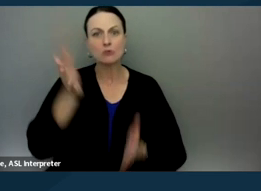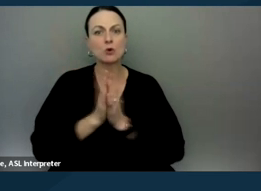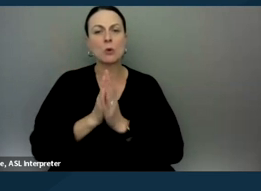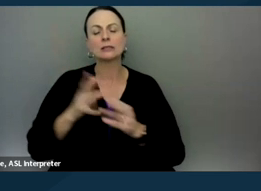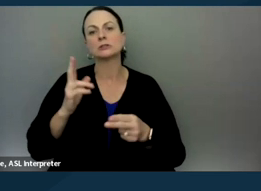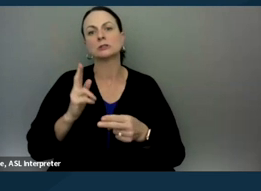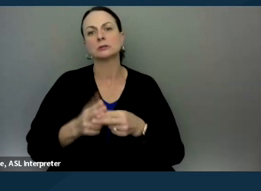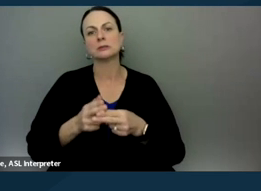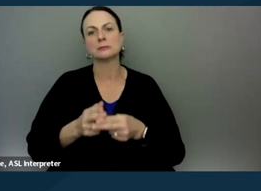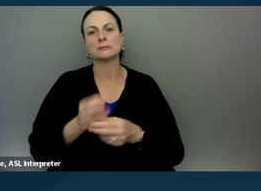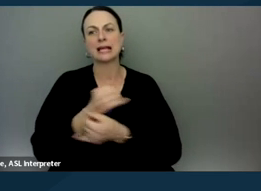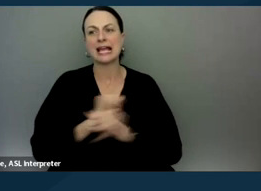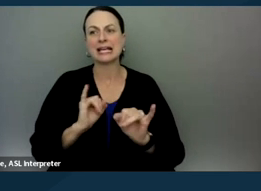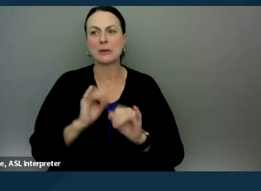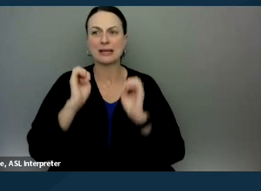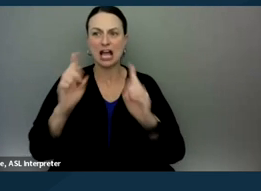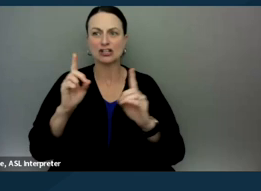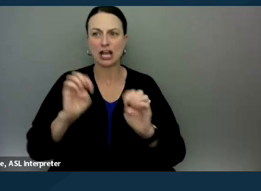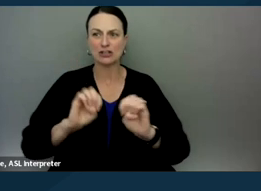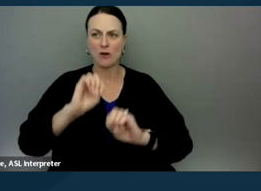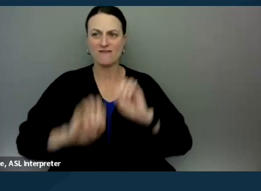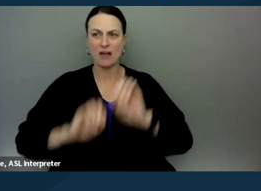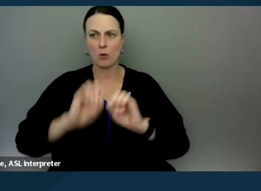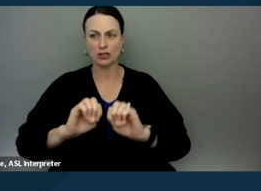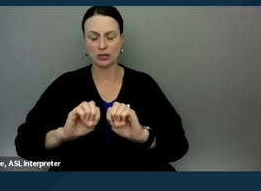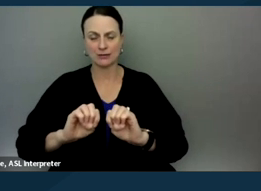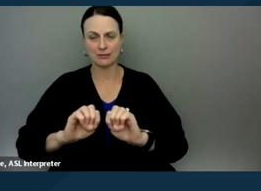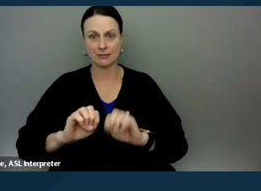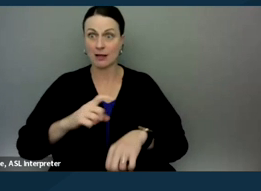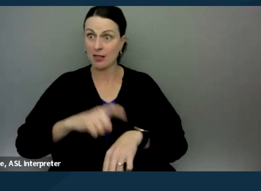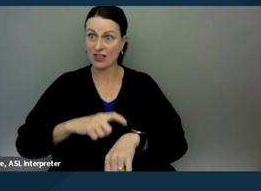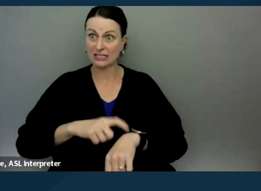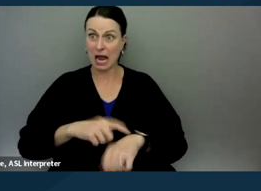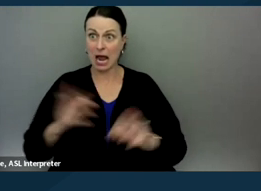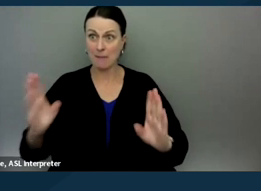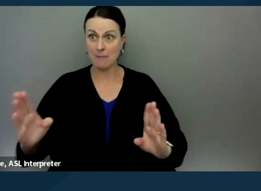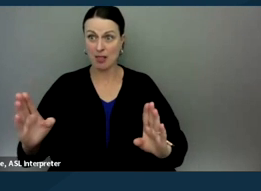an independent educational evaluation. Now the timeline there is that the school district